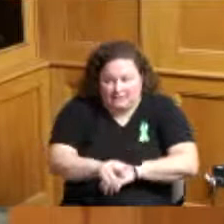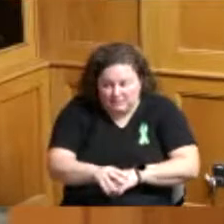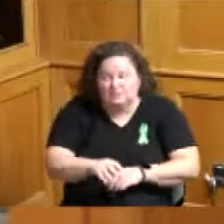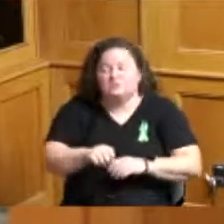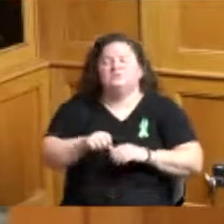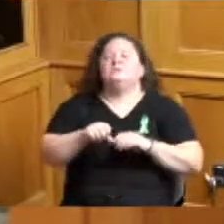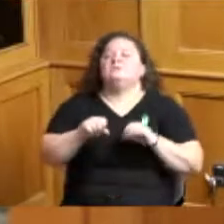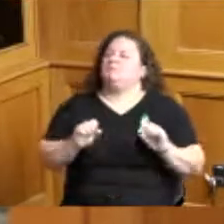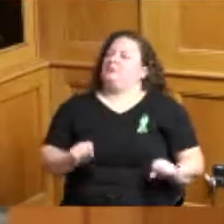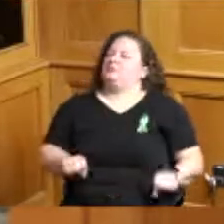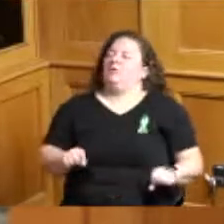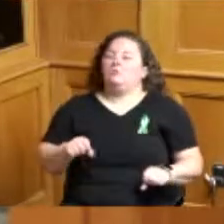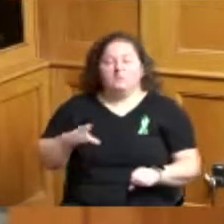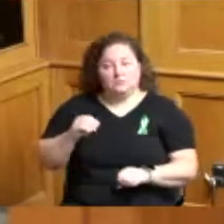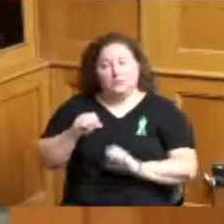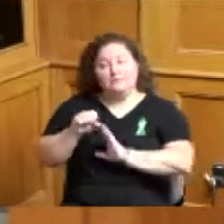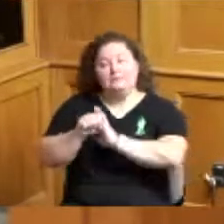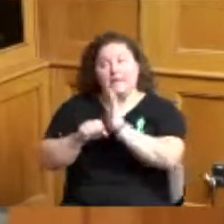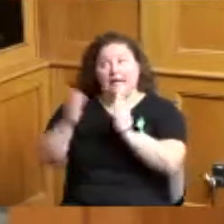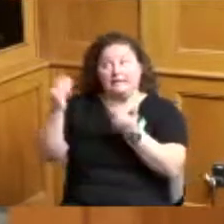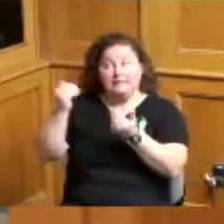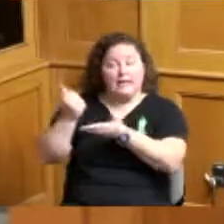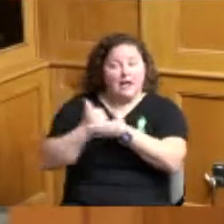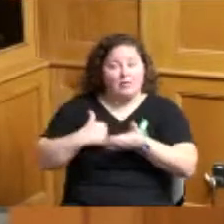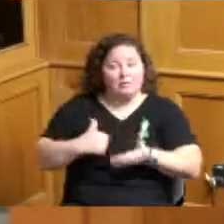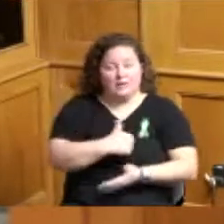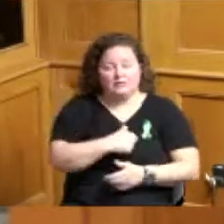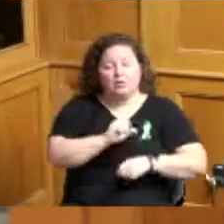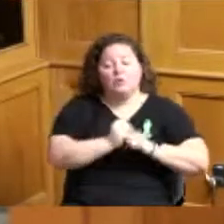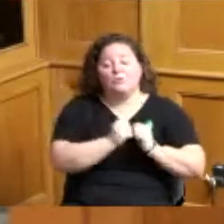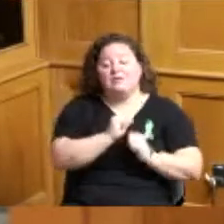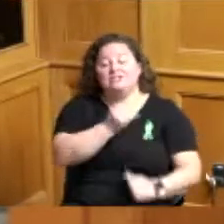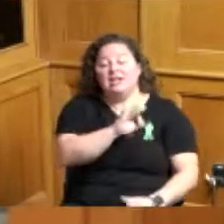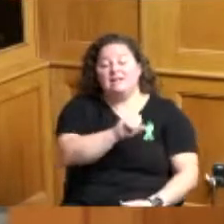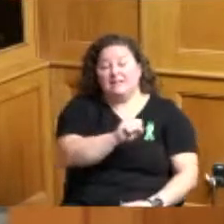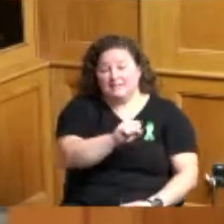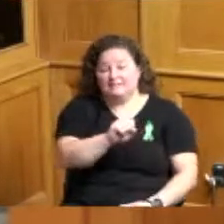sure that we are prepared working with our JFSpc partners to make sure we get the word out about